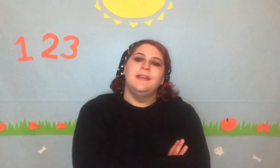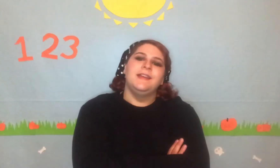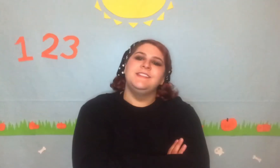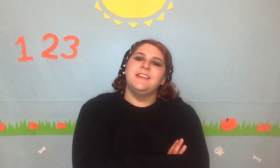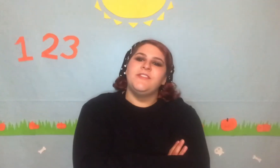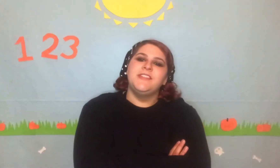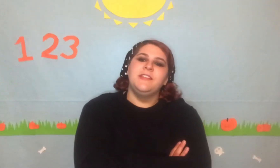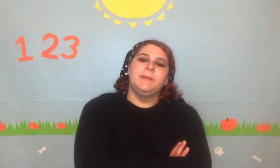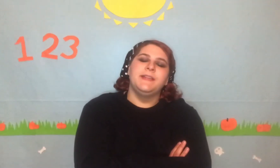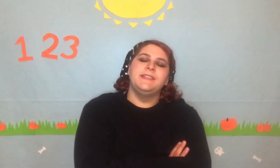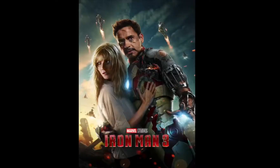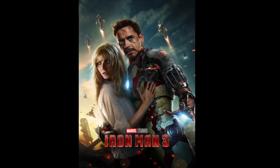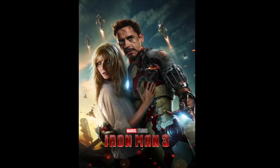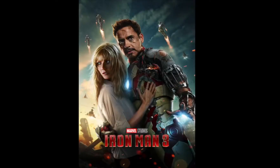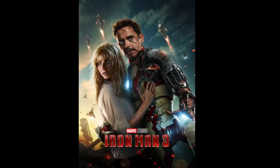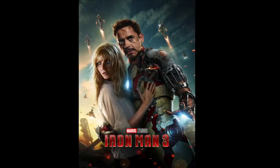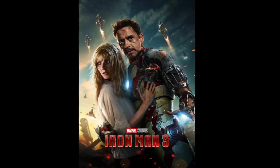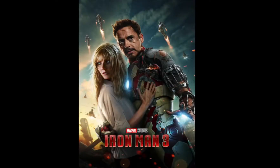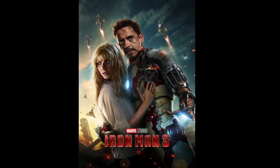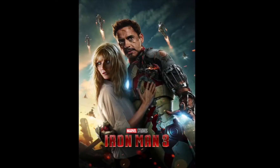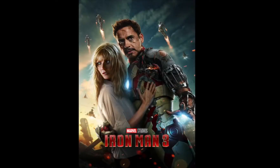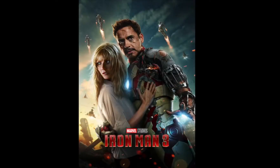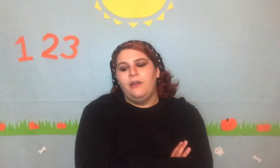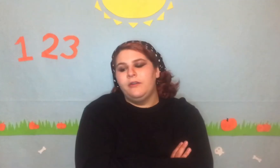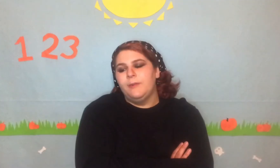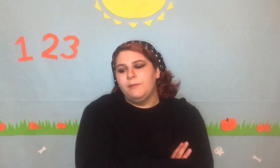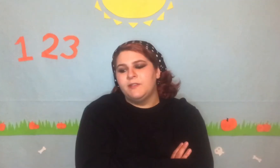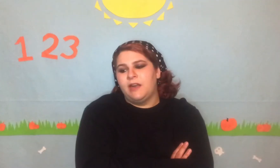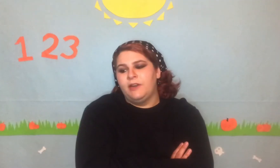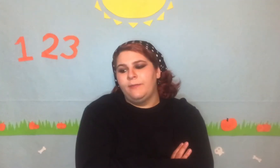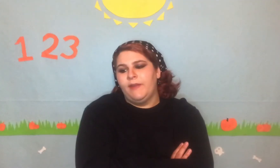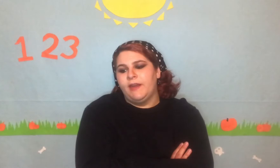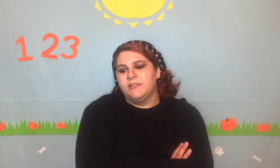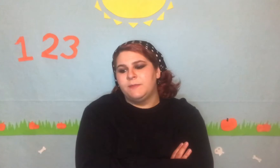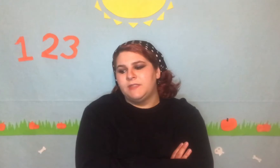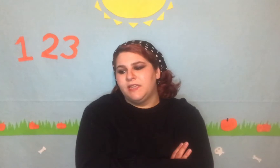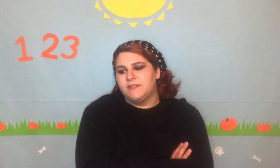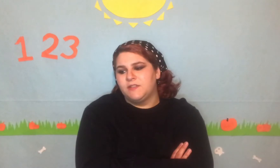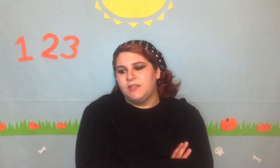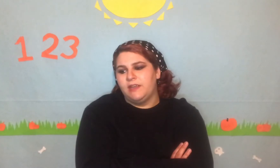In 17th place is Iron Man 3. All I remember is Iron Man has PTSD